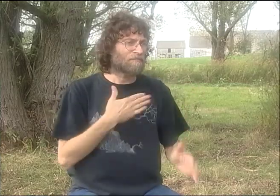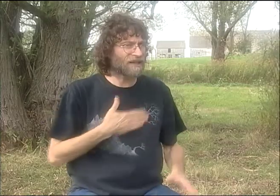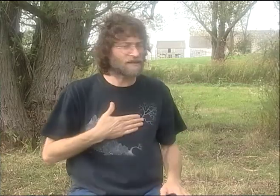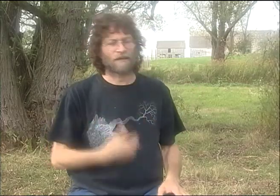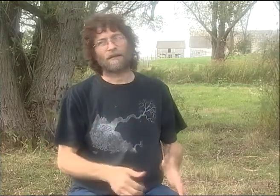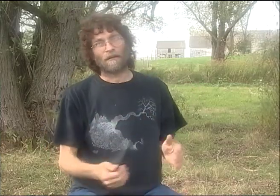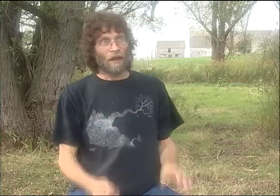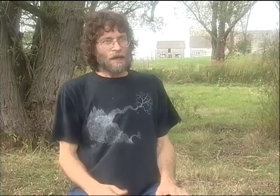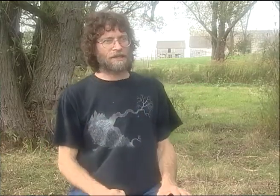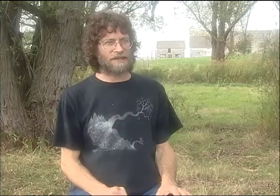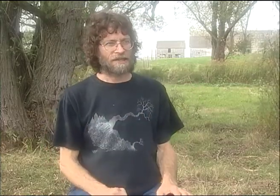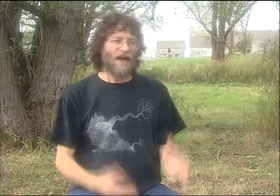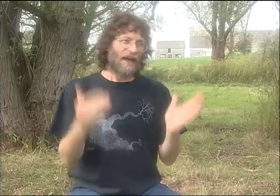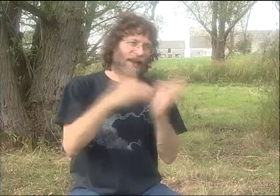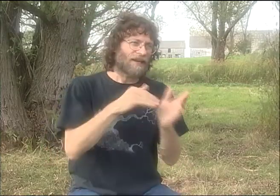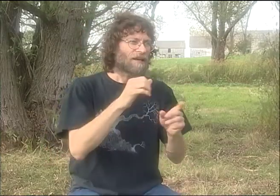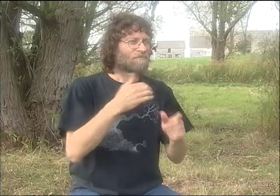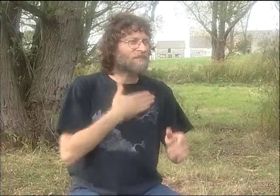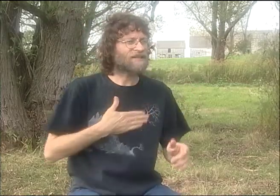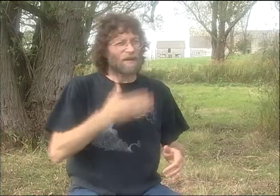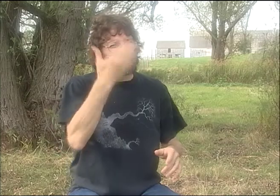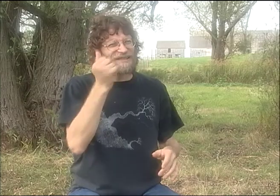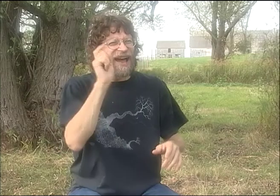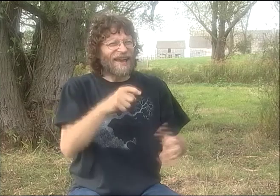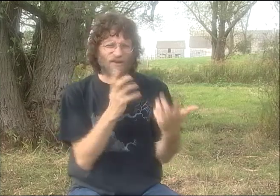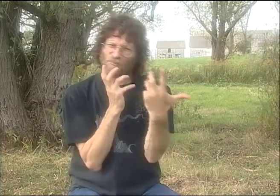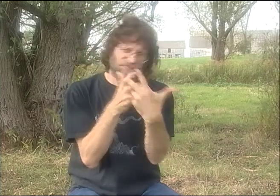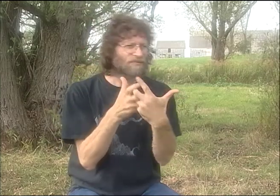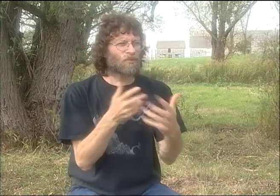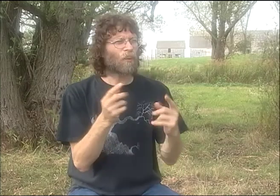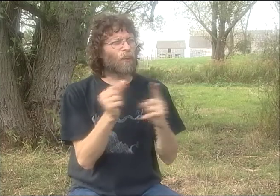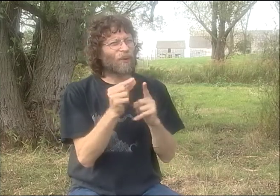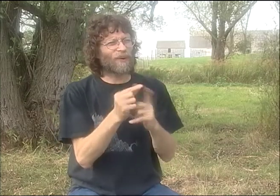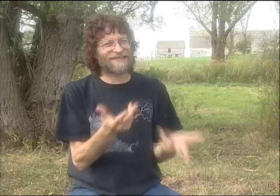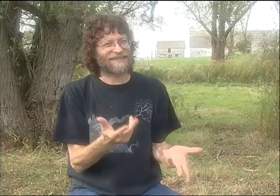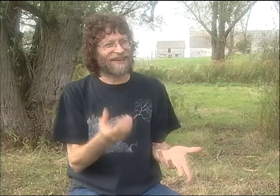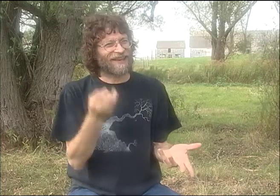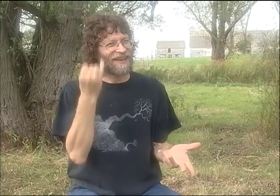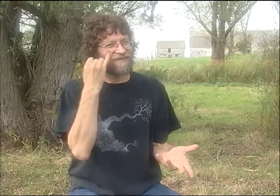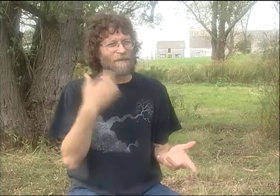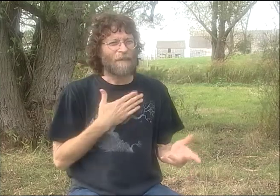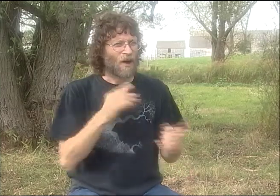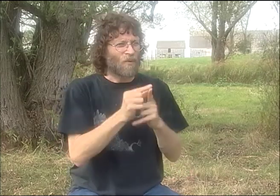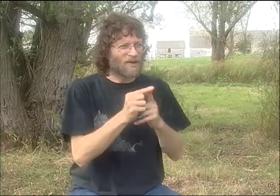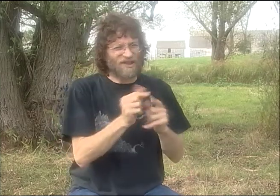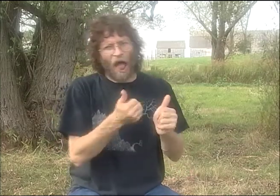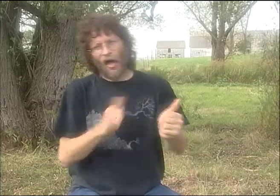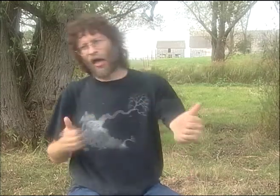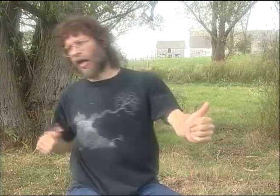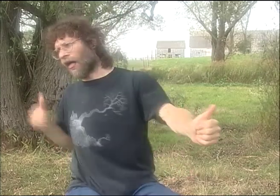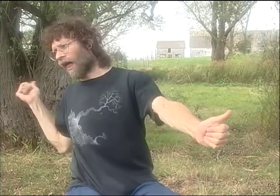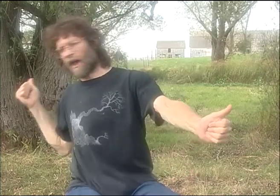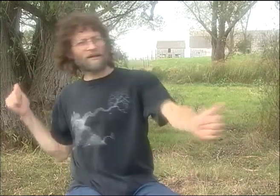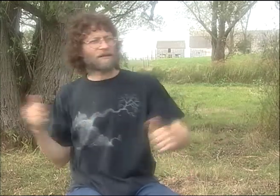I'D ASK PEOPLE AND THEY WOULD JUST KIND OF POINT, "HE WENT THAT-A-WAY." AND I WOULD FIND HIM, AND I'D SAY, "PLEASE, YOU HAVE TO DO IT AGAIN AND AGAIN AND AGAIN FOR ME.